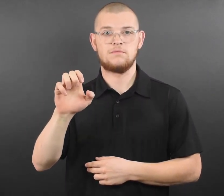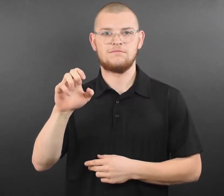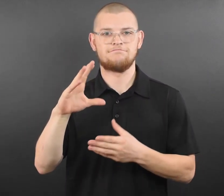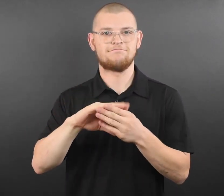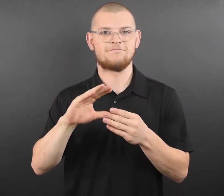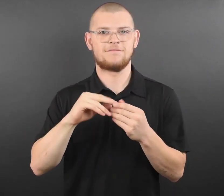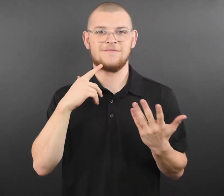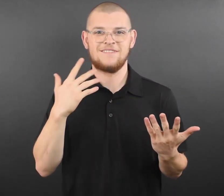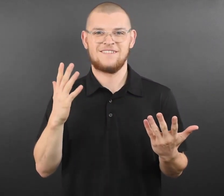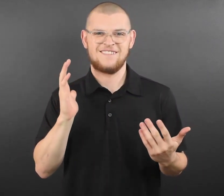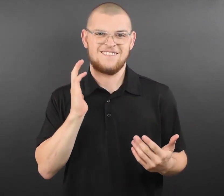wherever we can.”